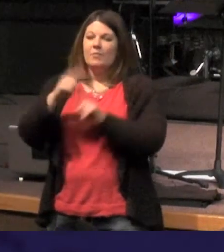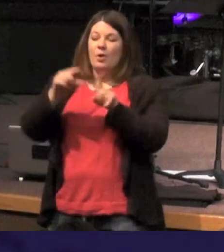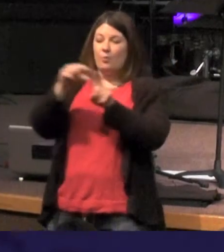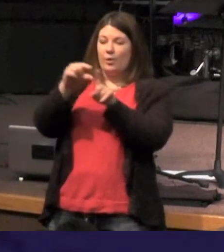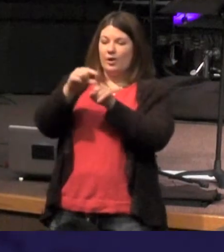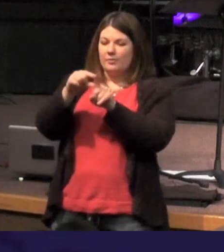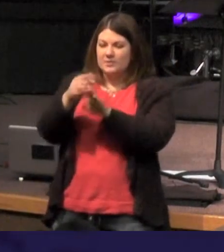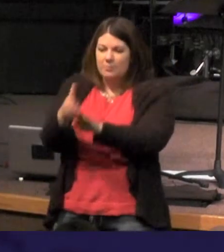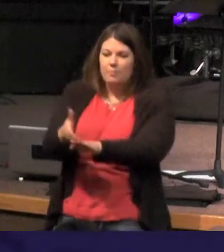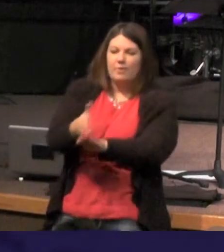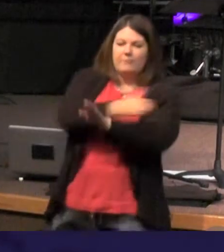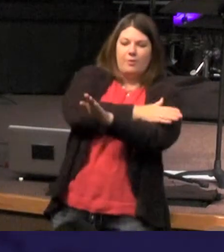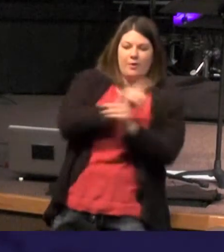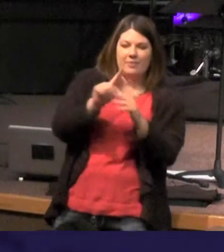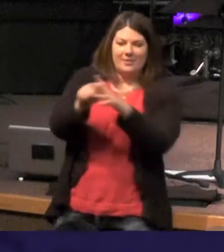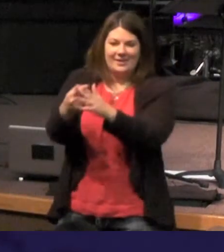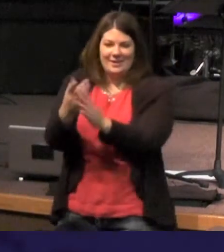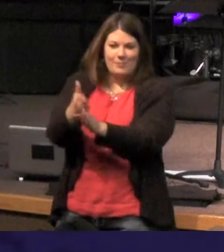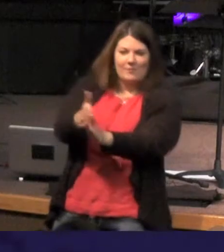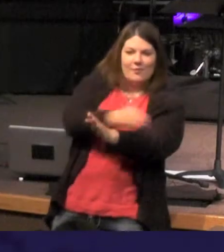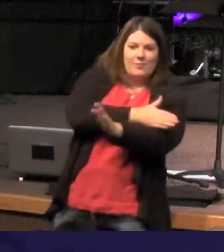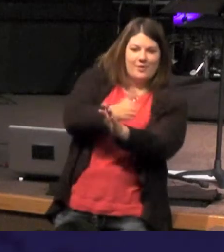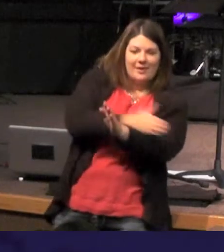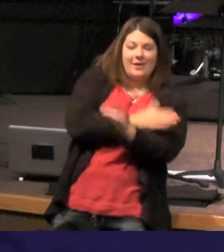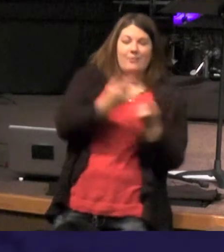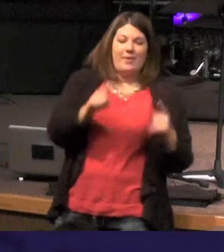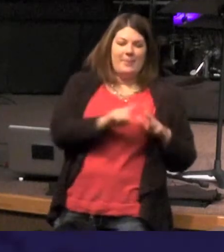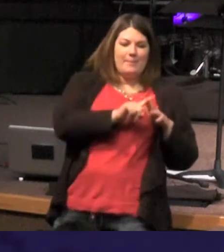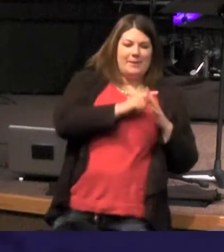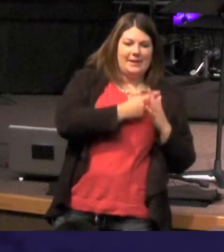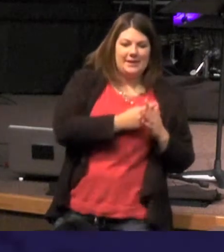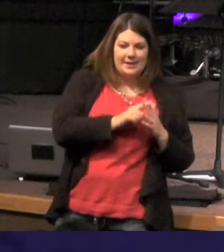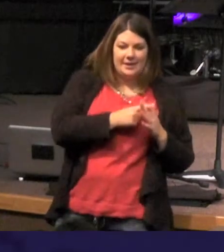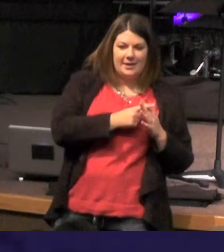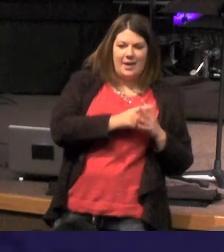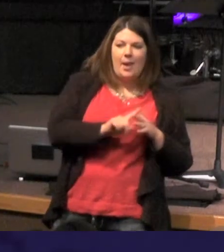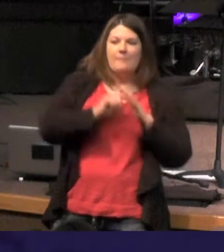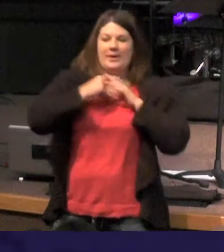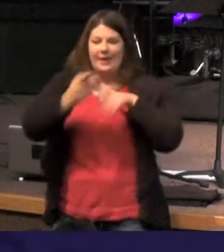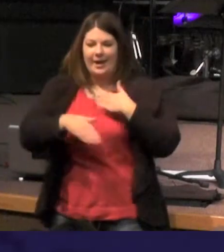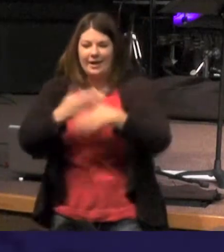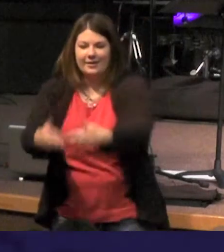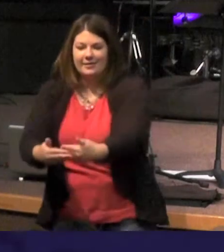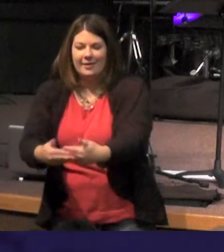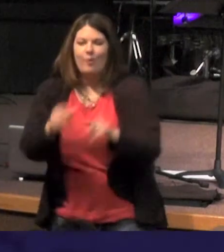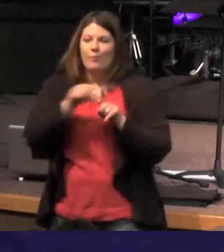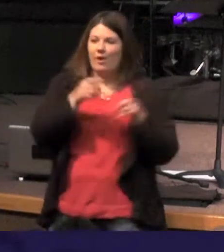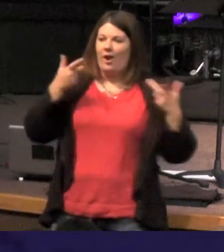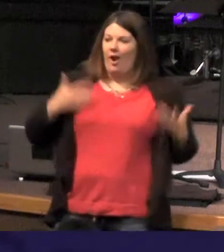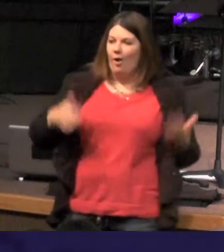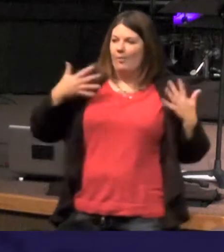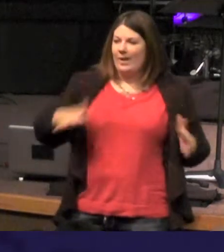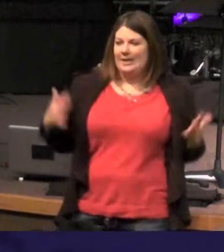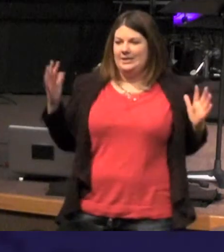In fact literally - this could be translated when the beginning began the Word was already there - in the beginning was the Word